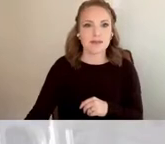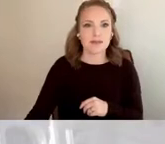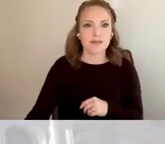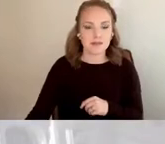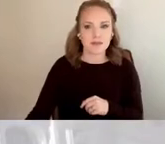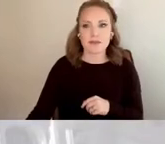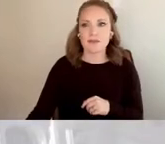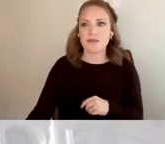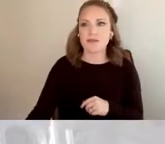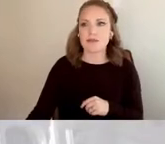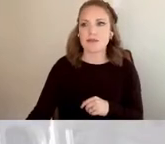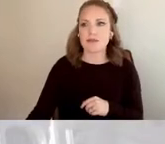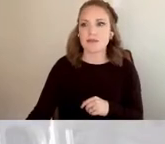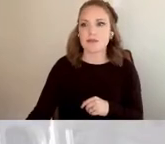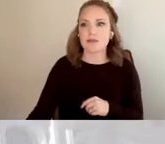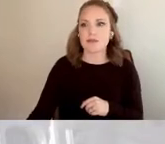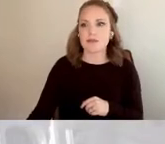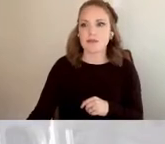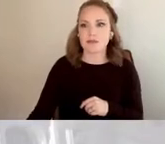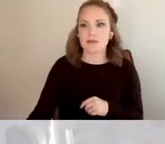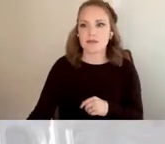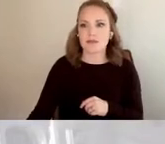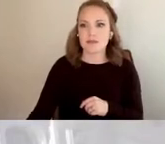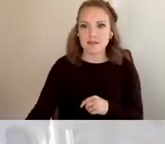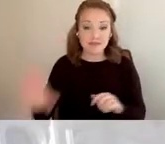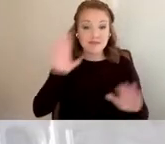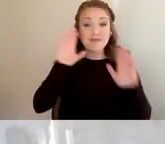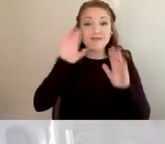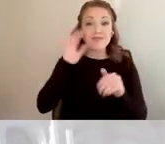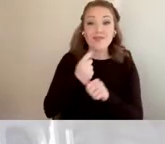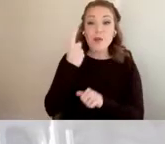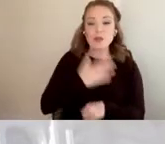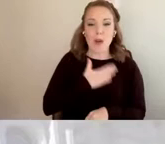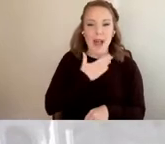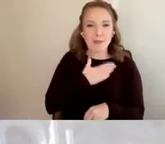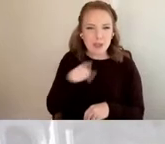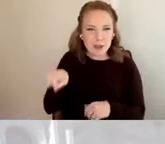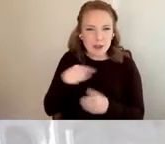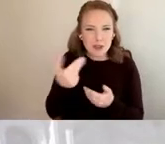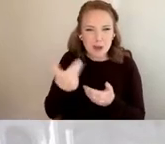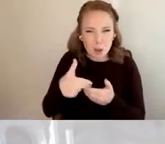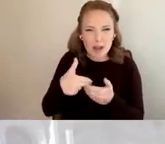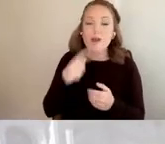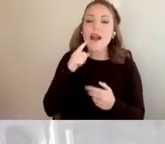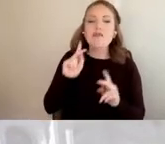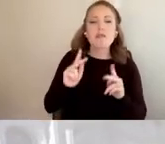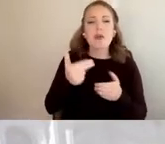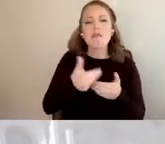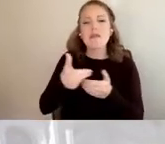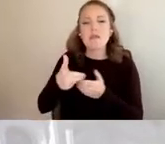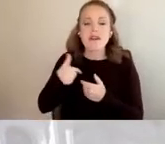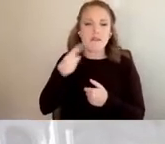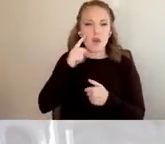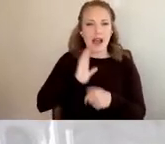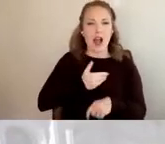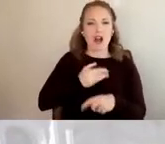As we're about to get started here on our ready and able to work and save panel that